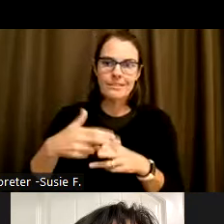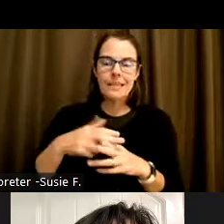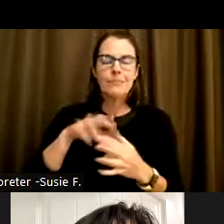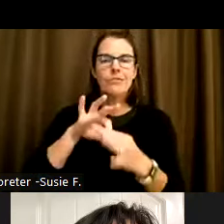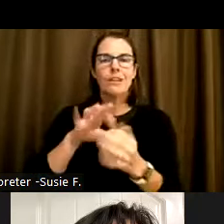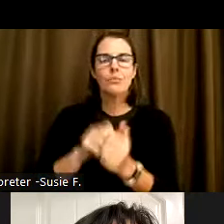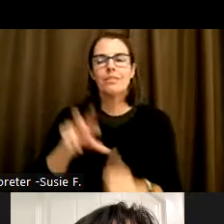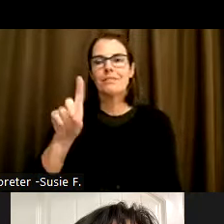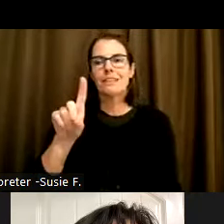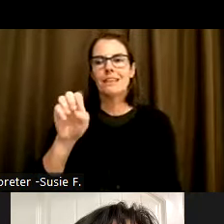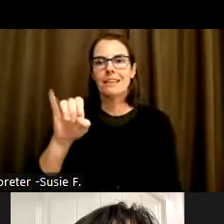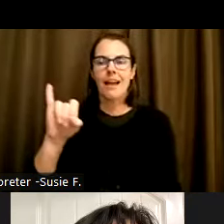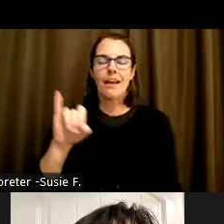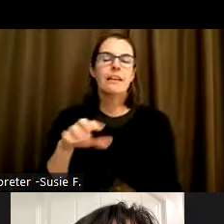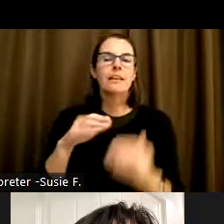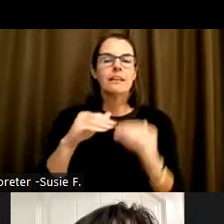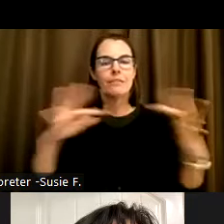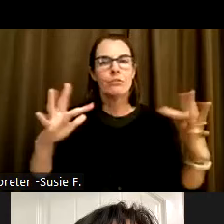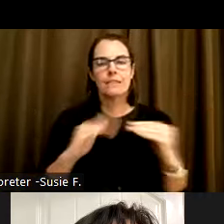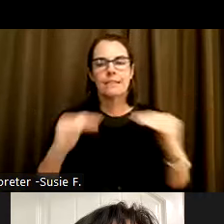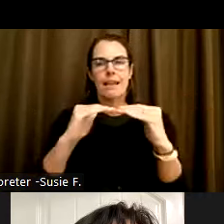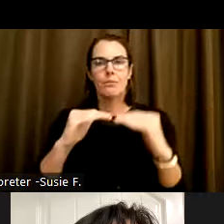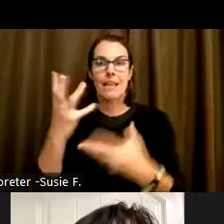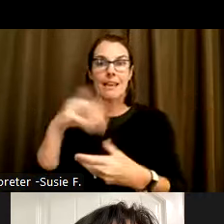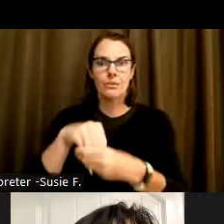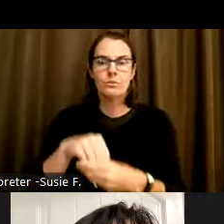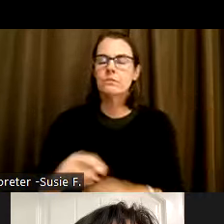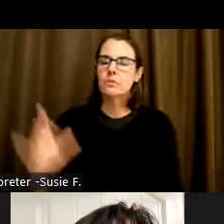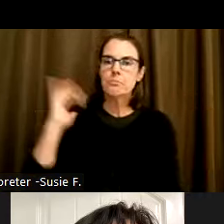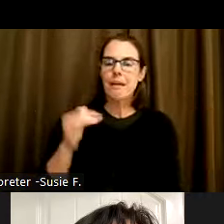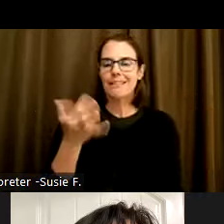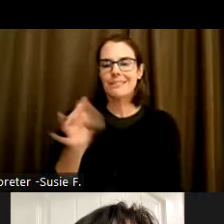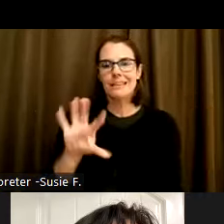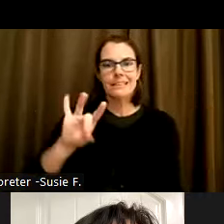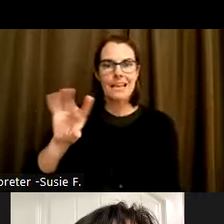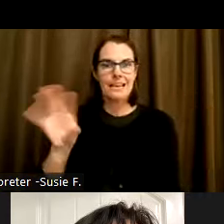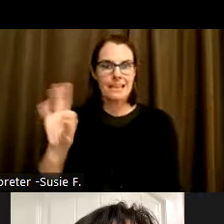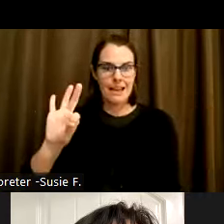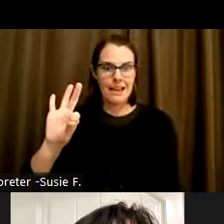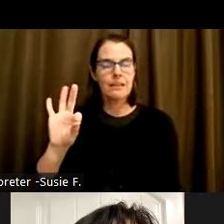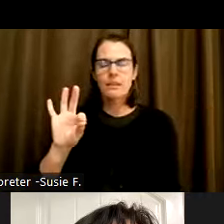diversity, equity and inclusion. So back in 1989, Kimberly Crenshaw, she realized that society did not